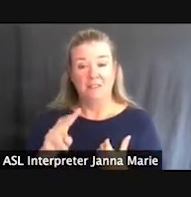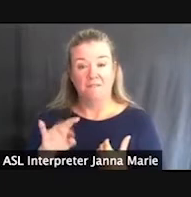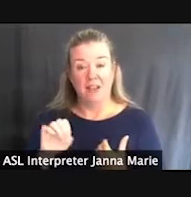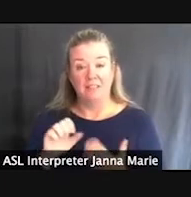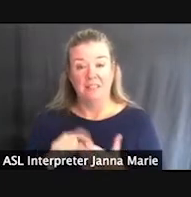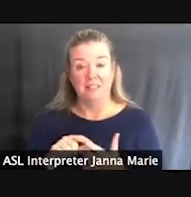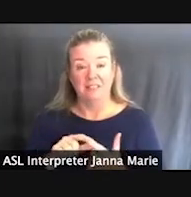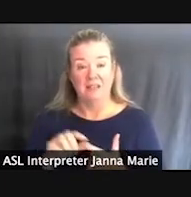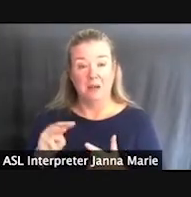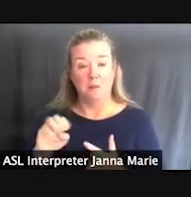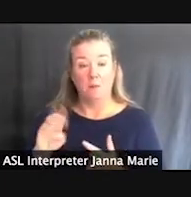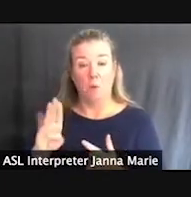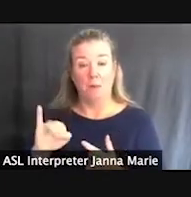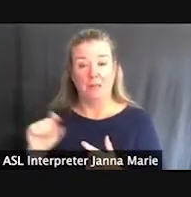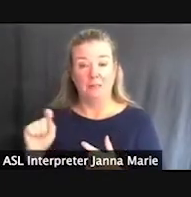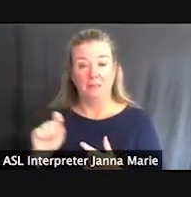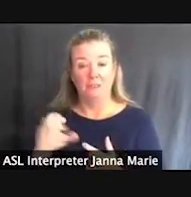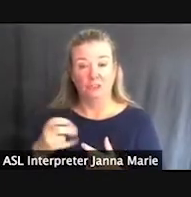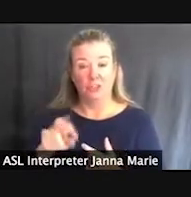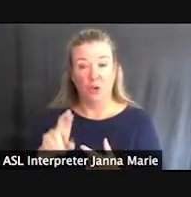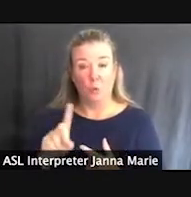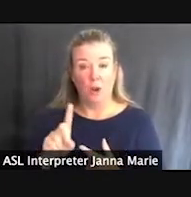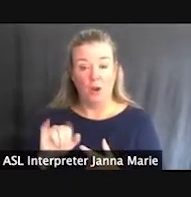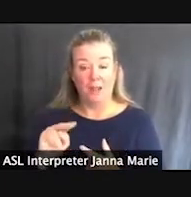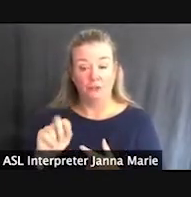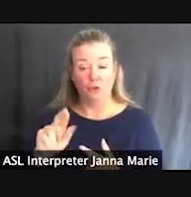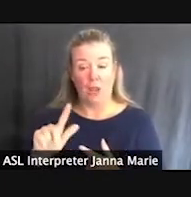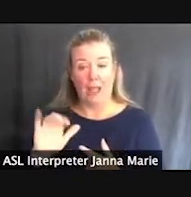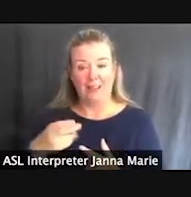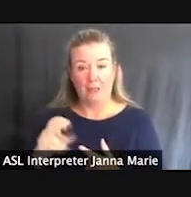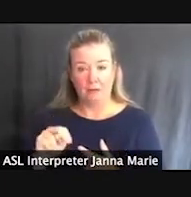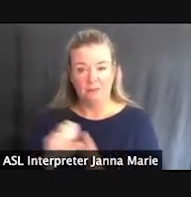This is at Interlochen State Park, and you'll see in the one picture, kind of a blow up of the chair there.